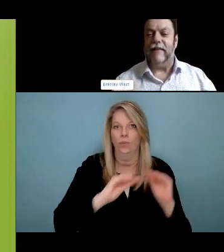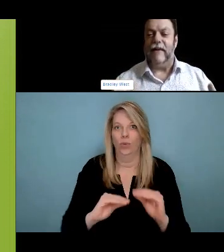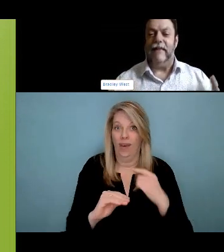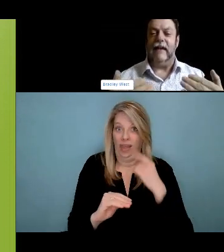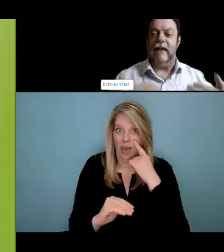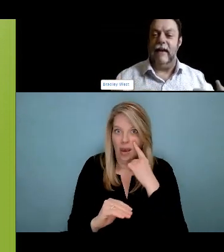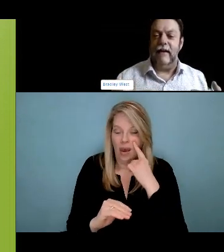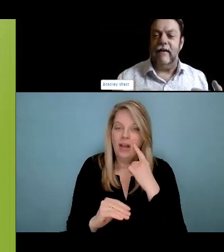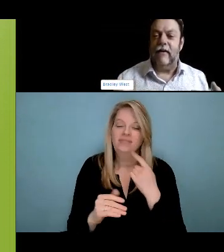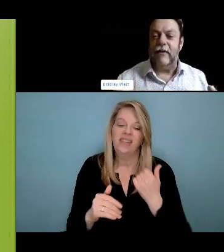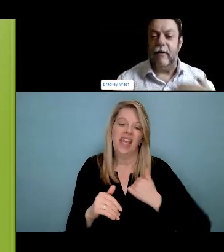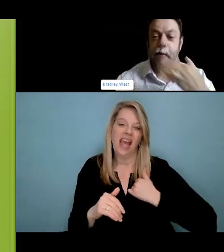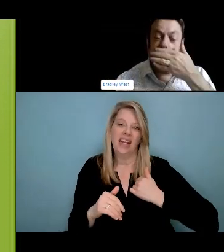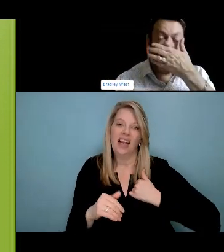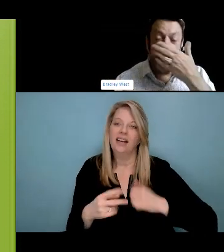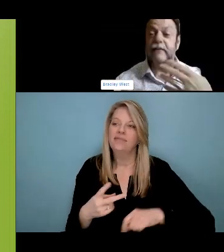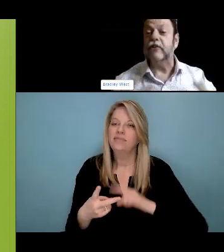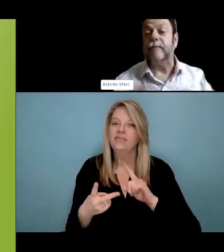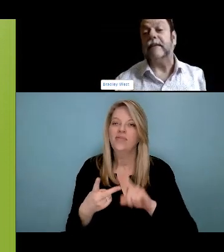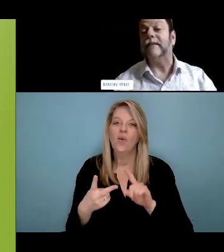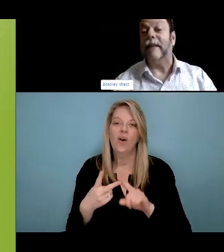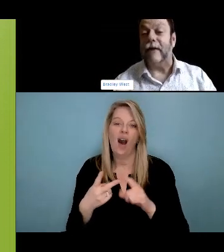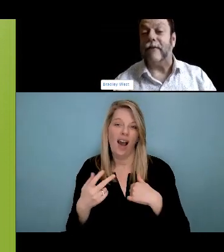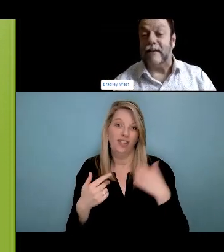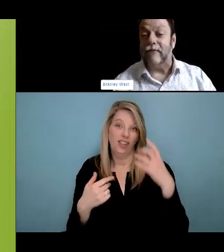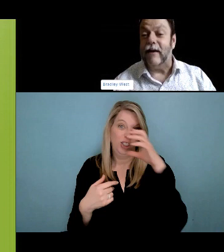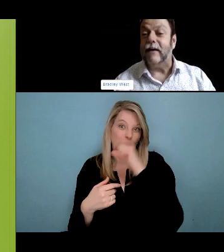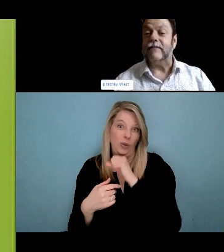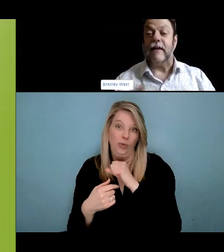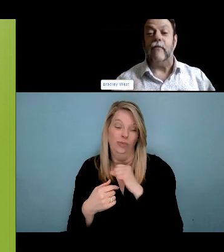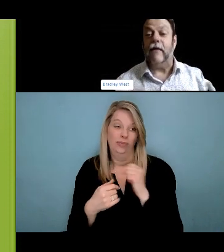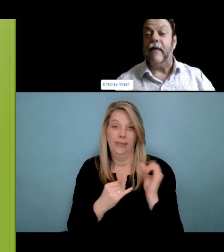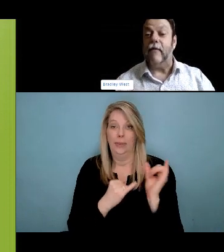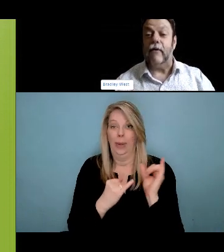of, you know, where are you who? Who are you? Where do you come from? Who are